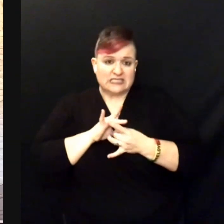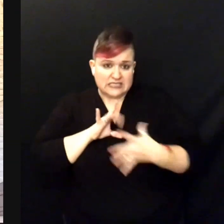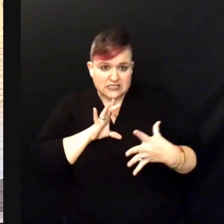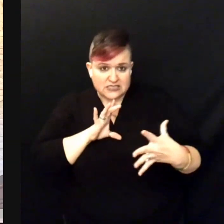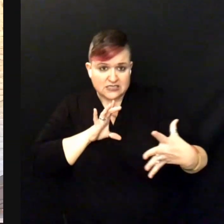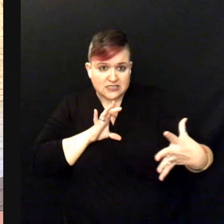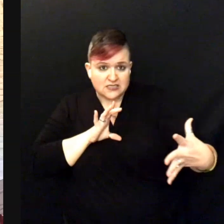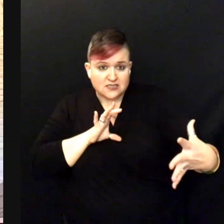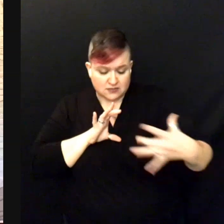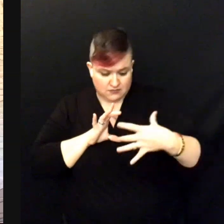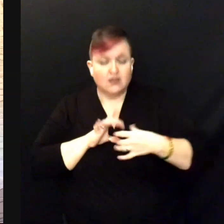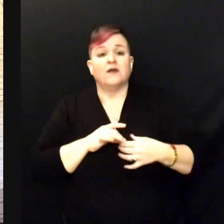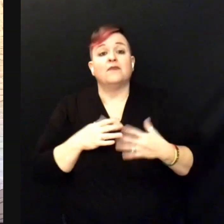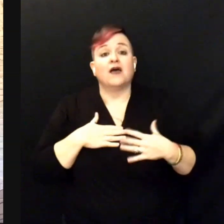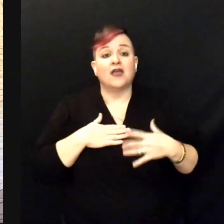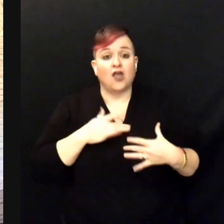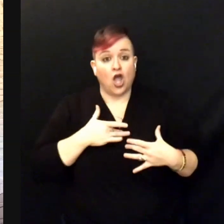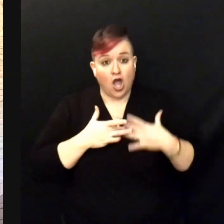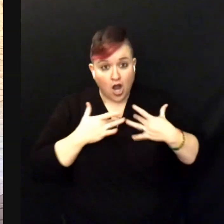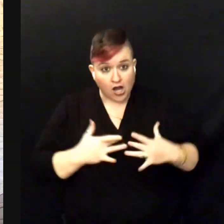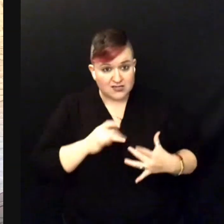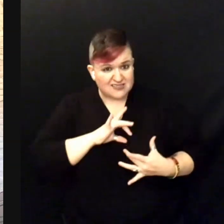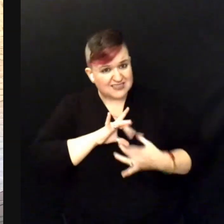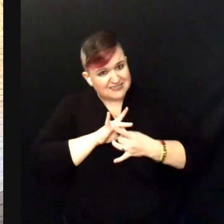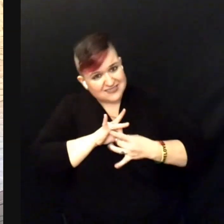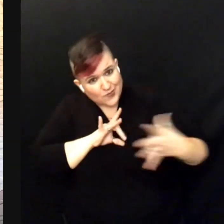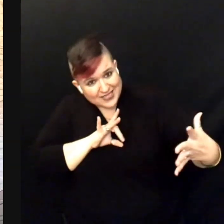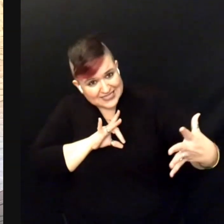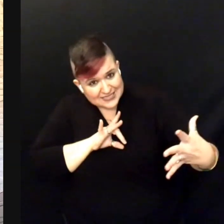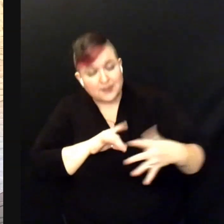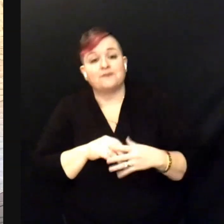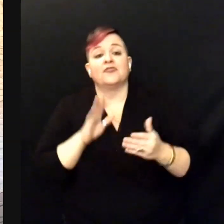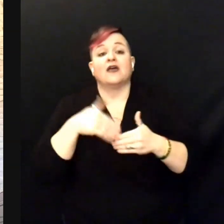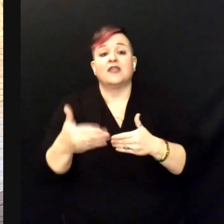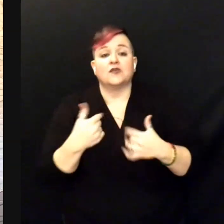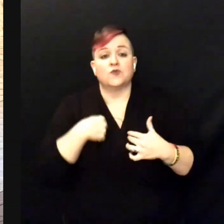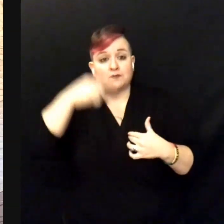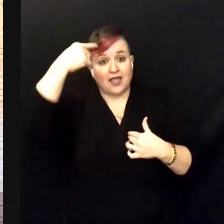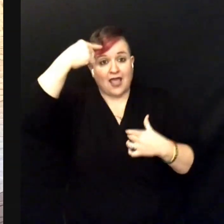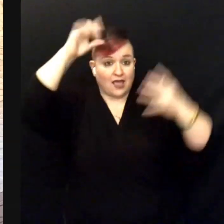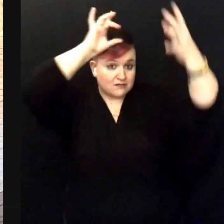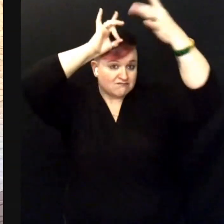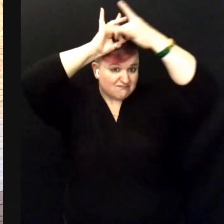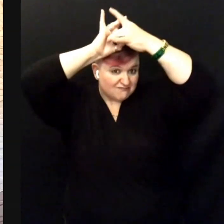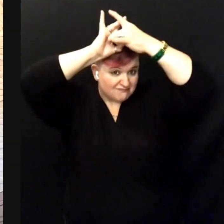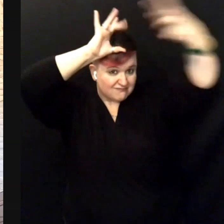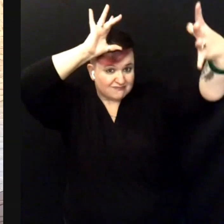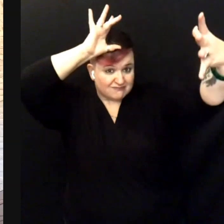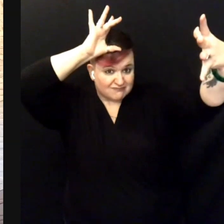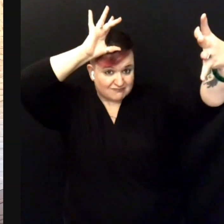Release me, get out of my heart. Then, the next one is "get out of my head."